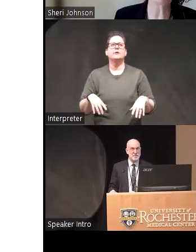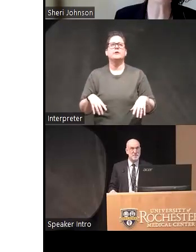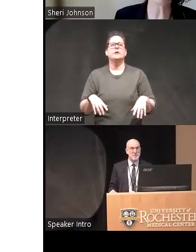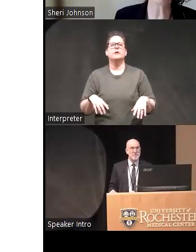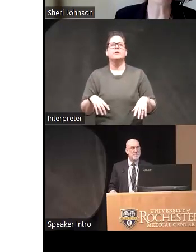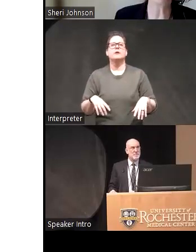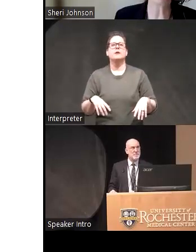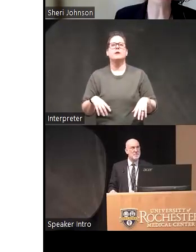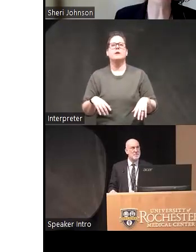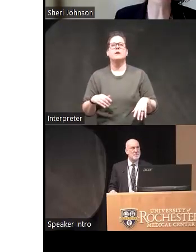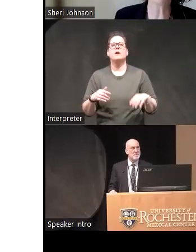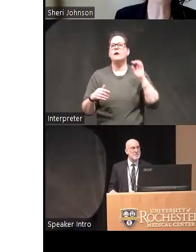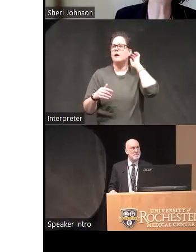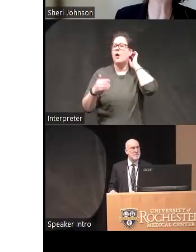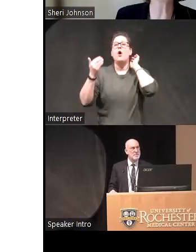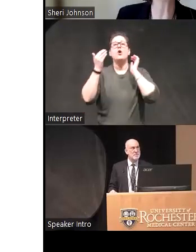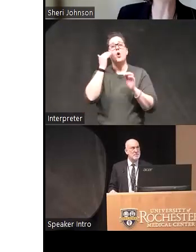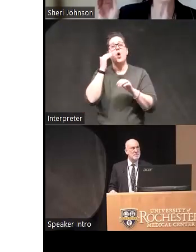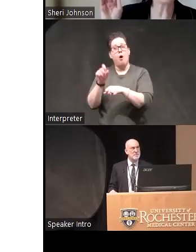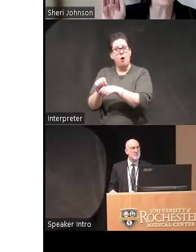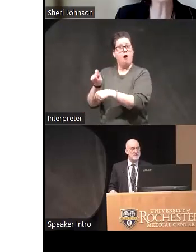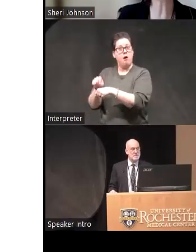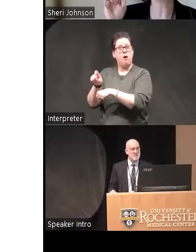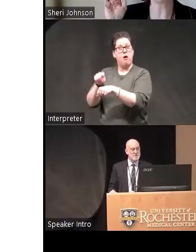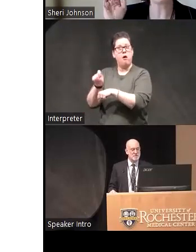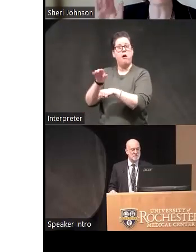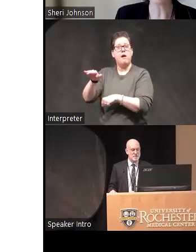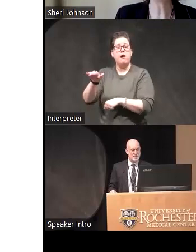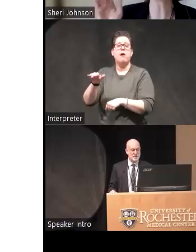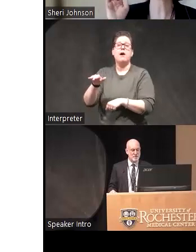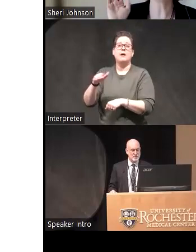this ecological momentary assessment component where we're sort of sending phone pings asking